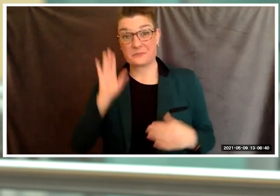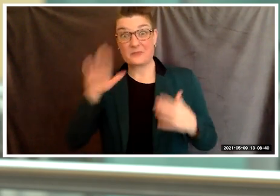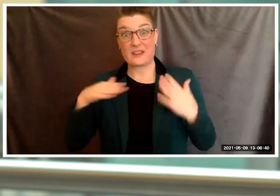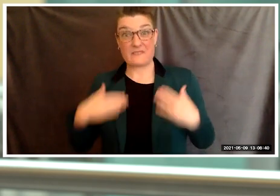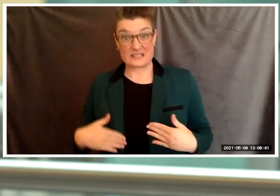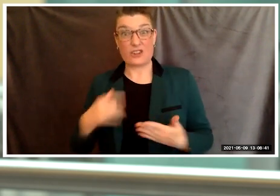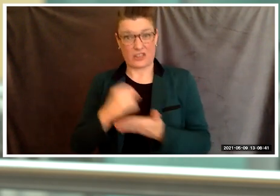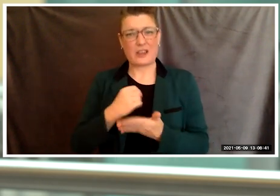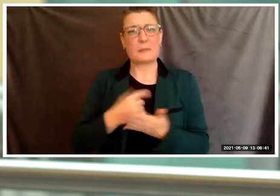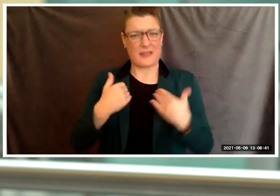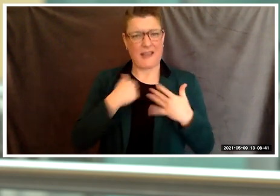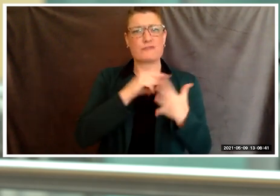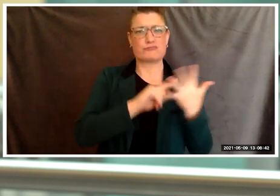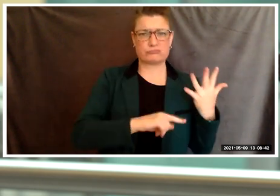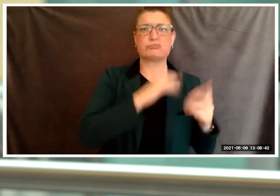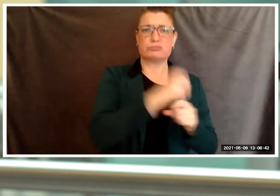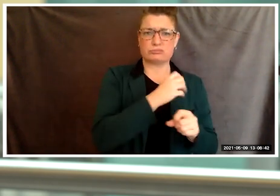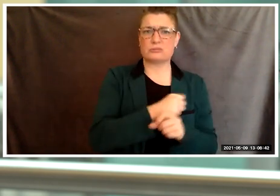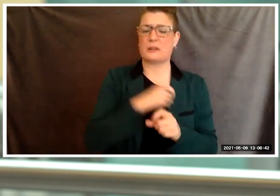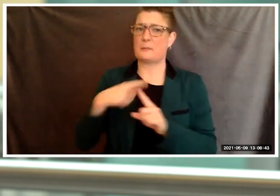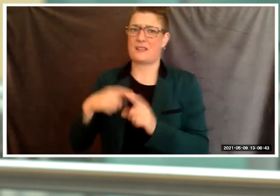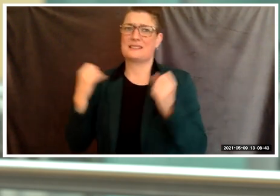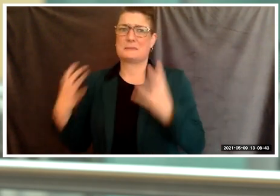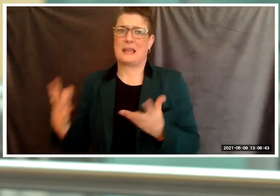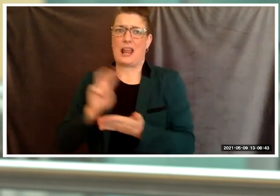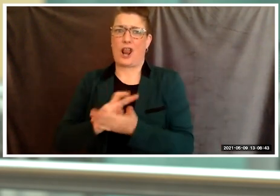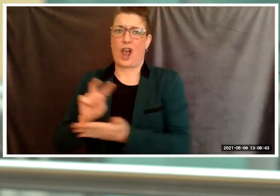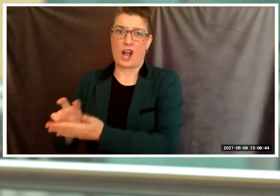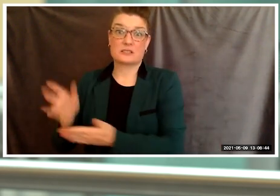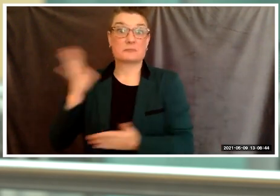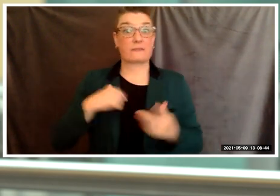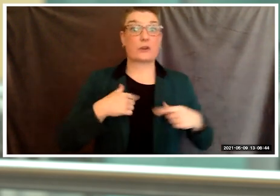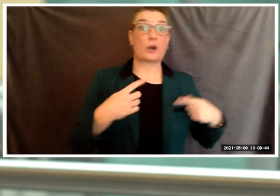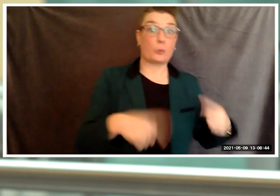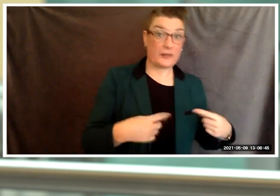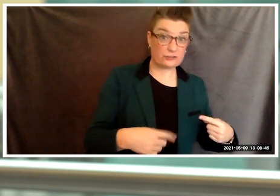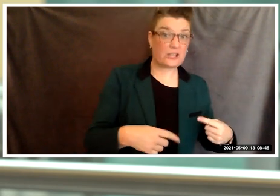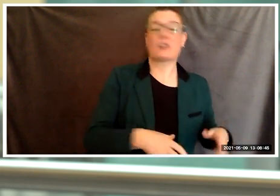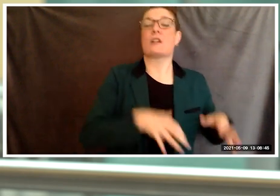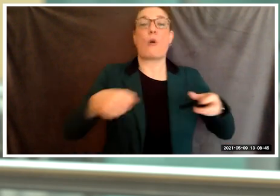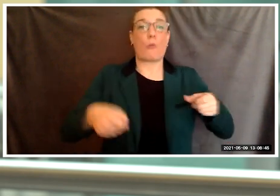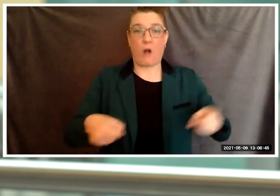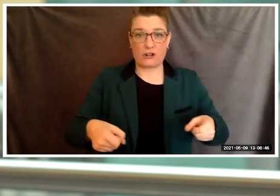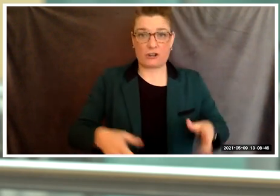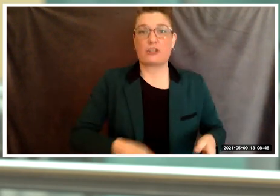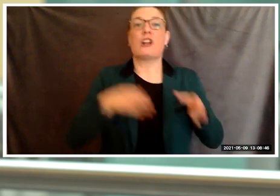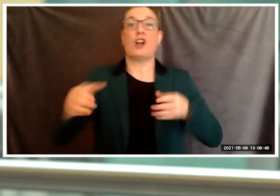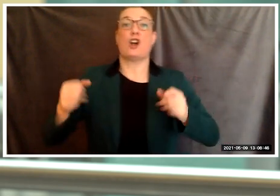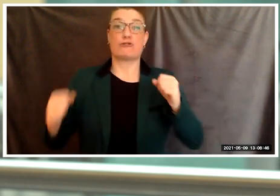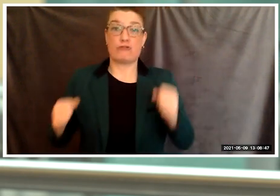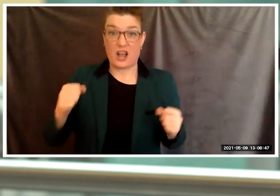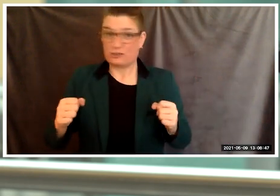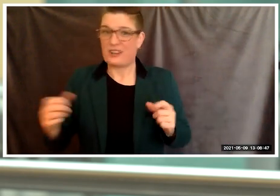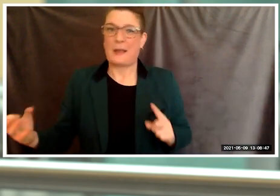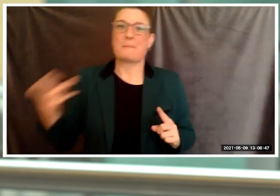like many more losses I've gone from my wheelchair to a walker, then to my crutches, and then back to my wheelchair.